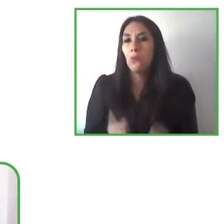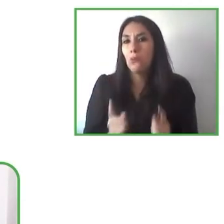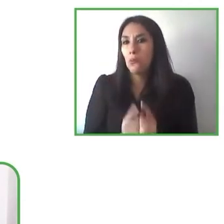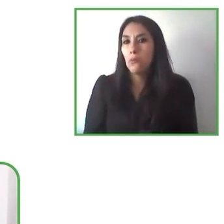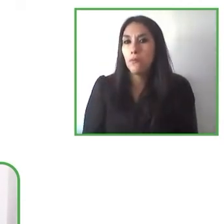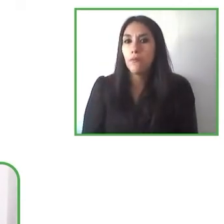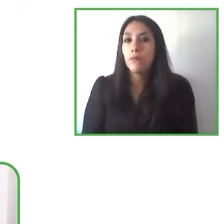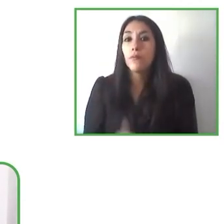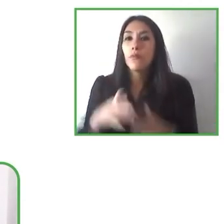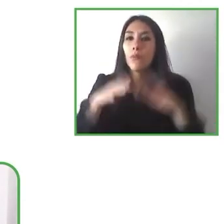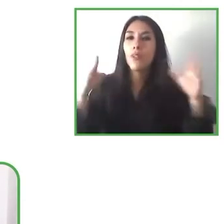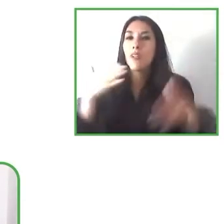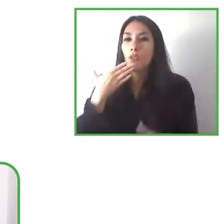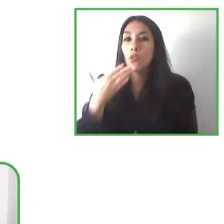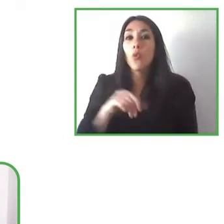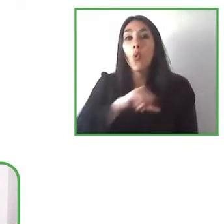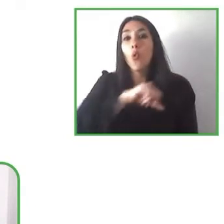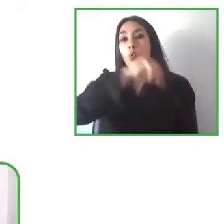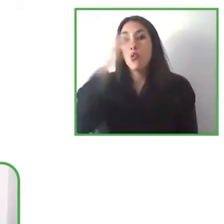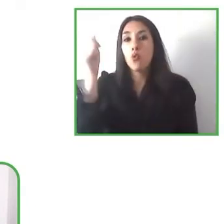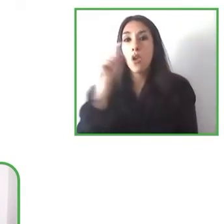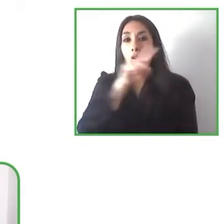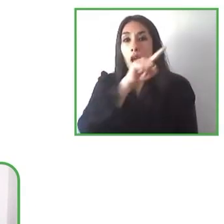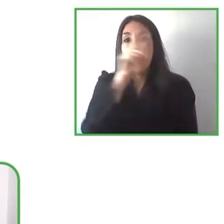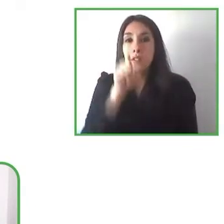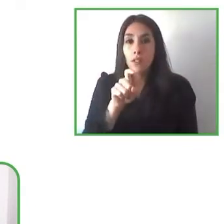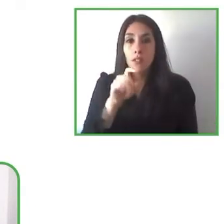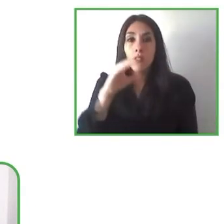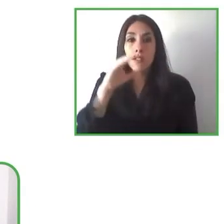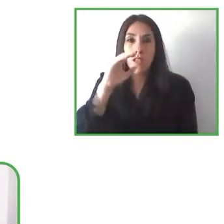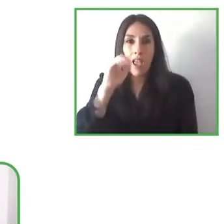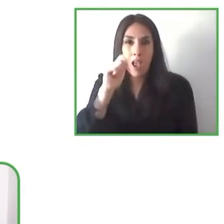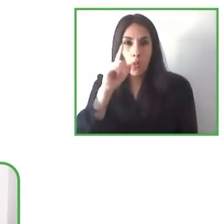to continue with next questions for Claudiu in this case.